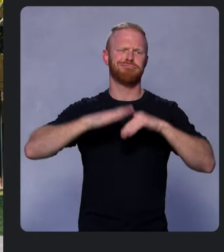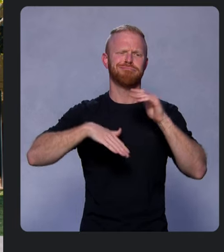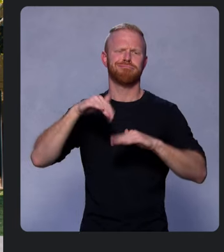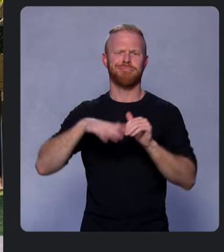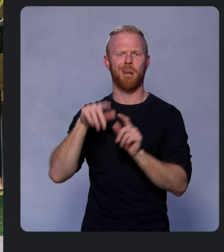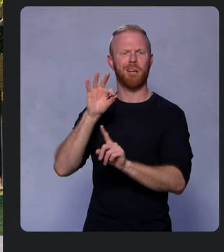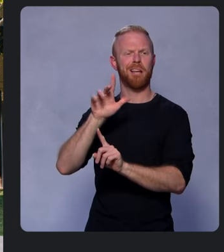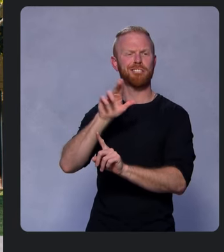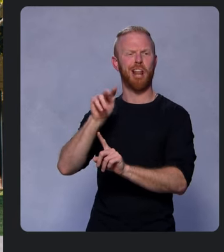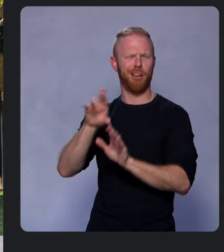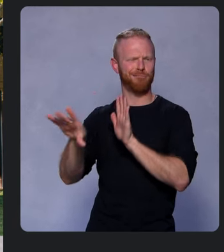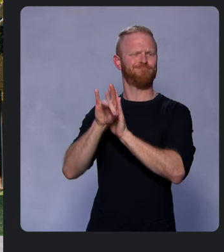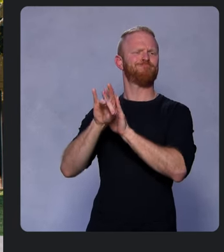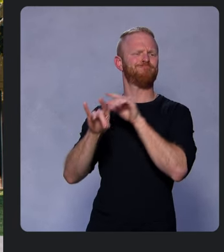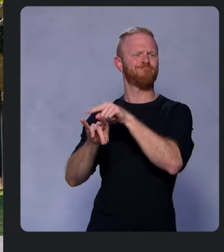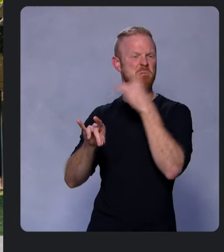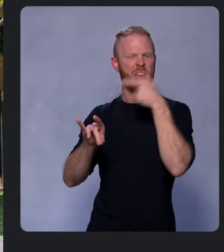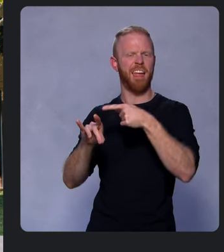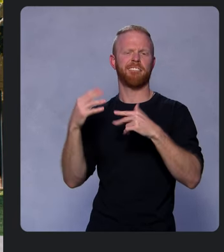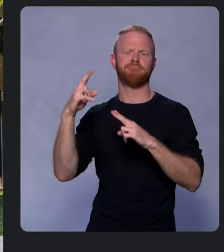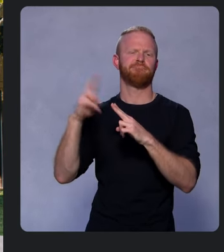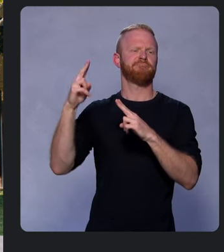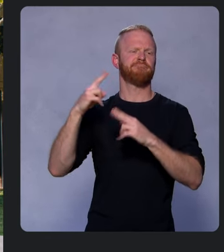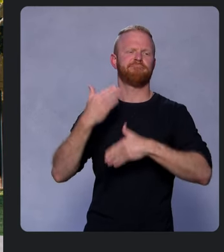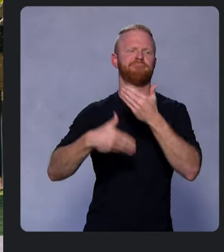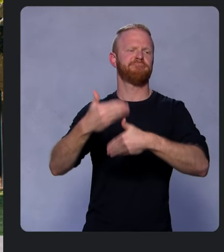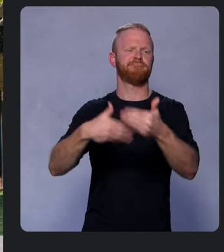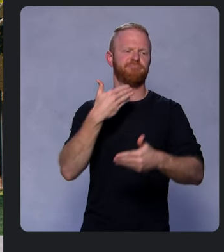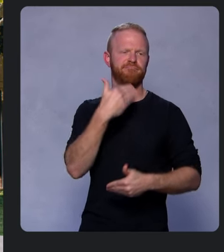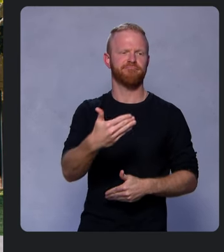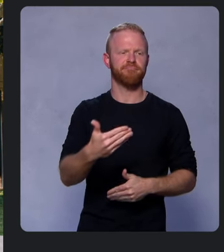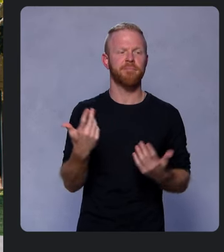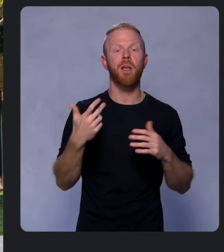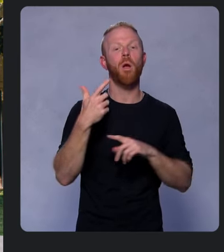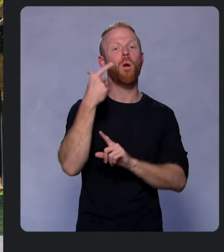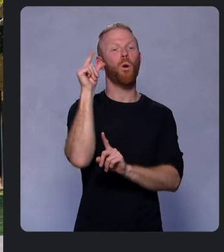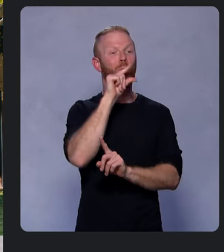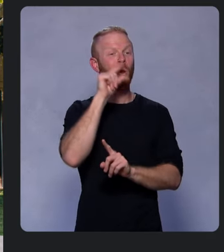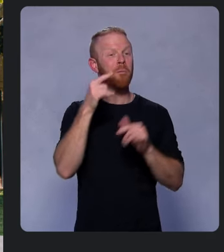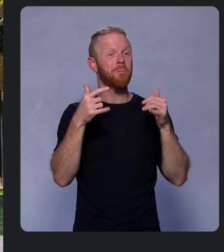also. This includes Google Pay, which unified its codebase